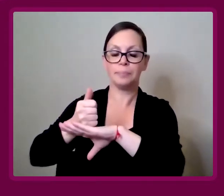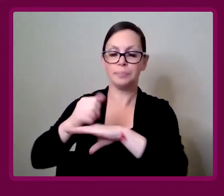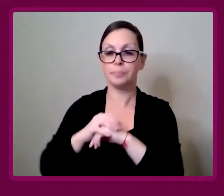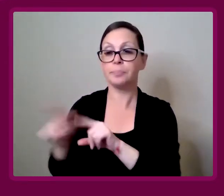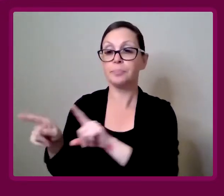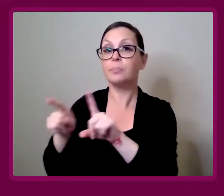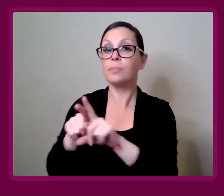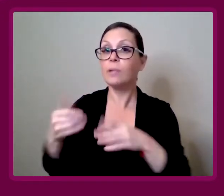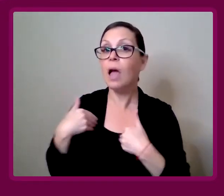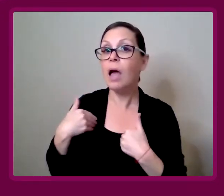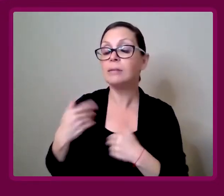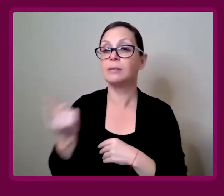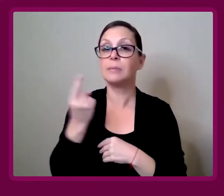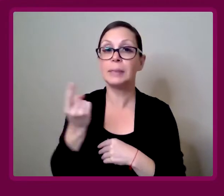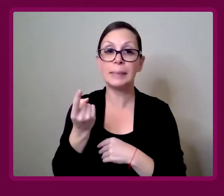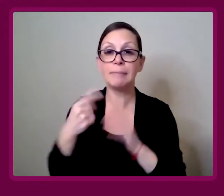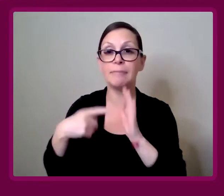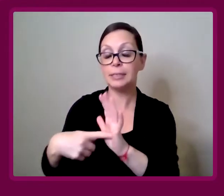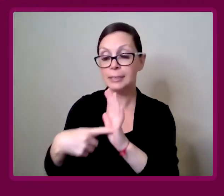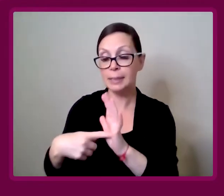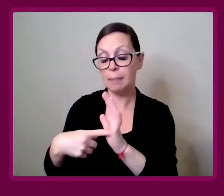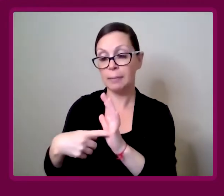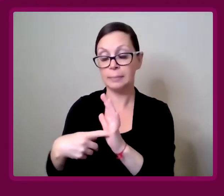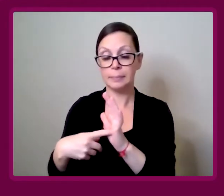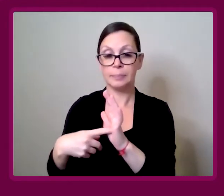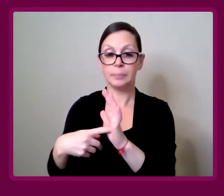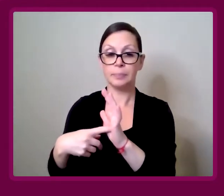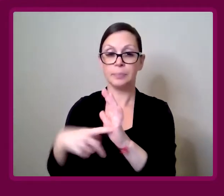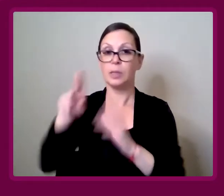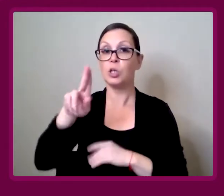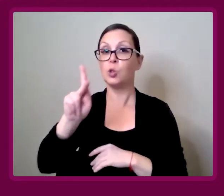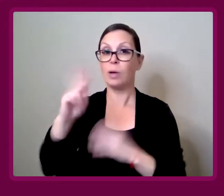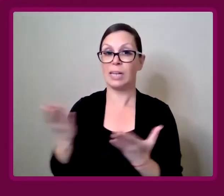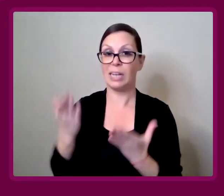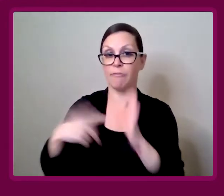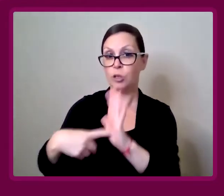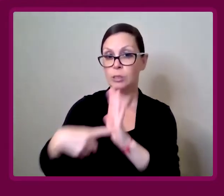Amy Francis-Smith: You've also got things such as, in the UK